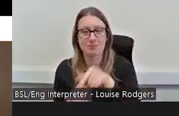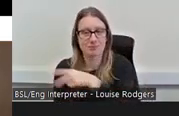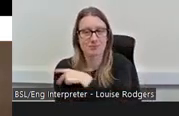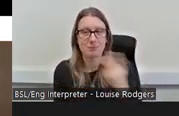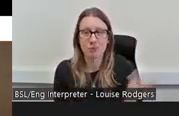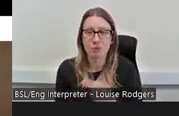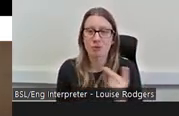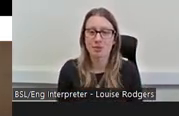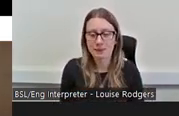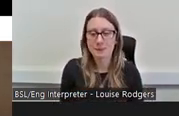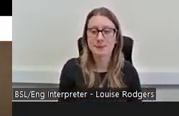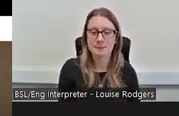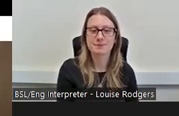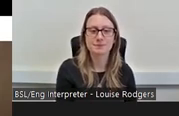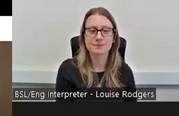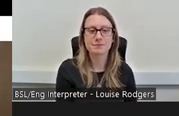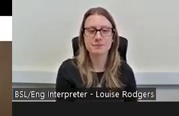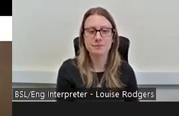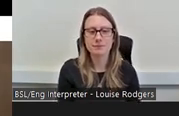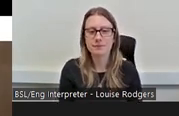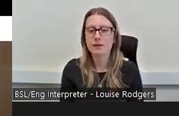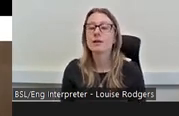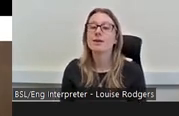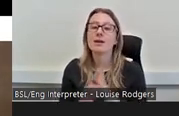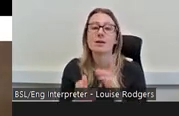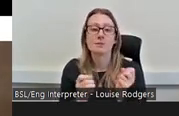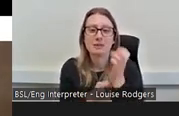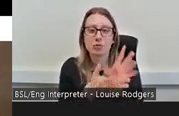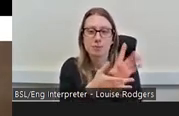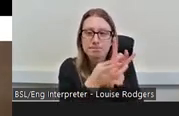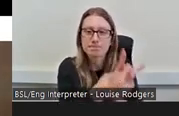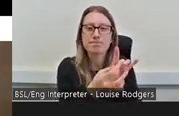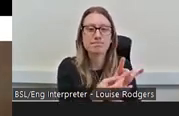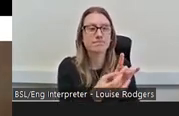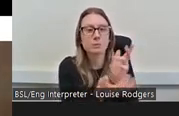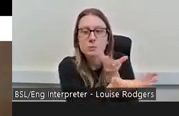and about connecting up, speaking to each other, you know, the people that you're looking to work with